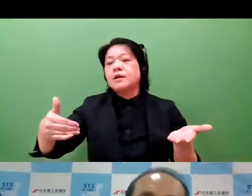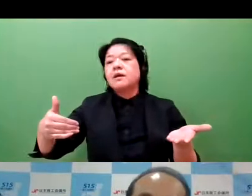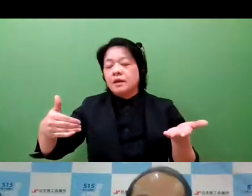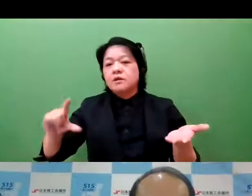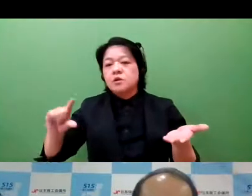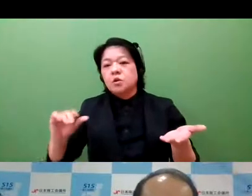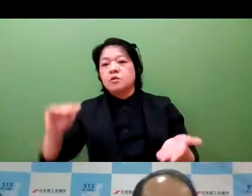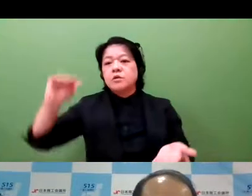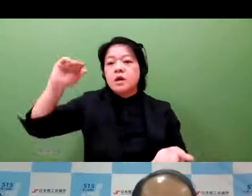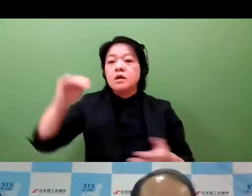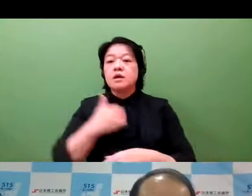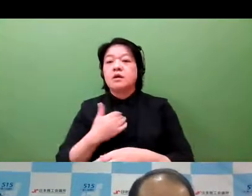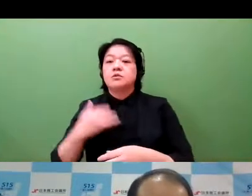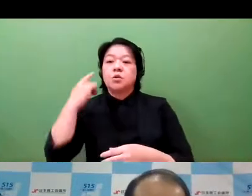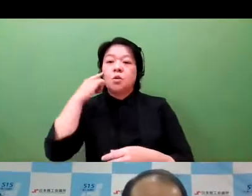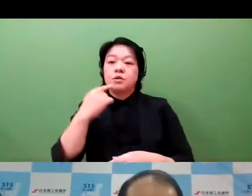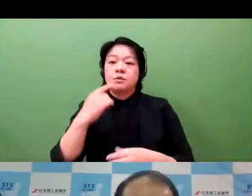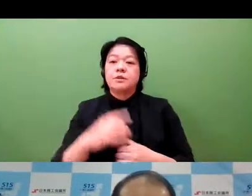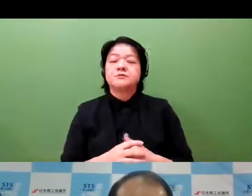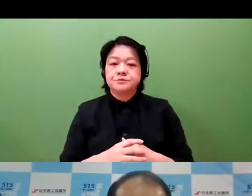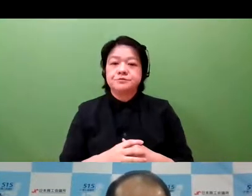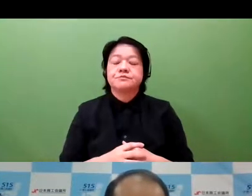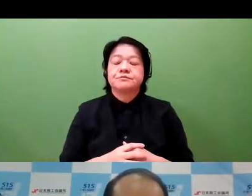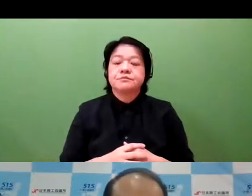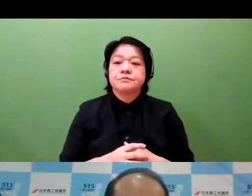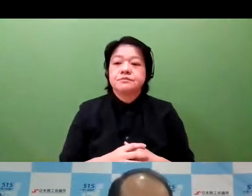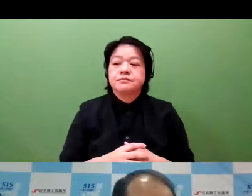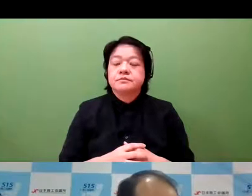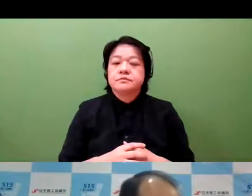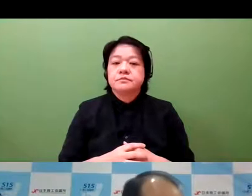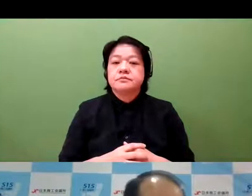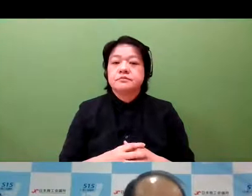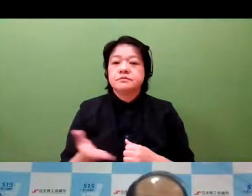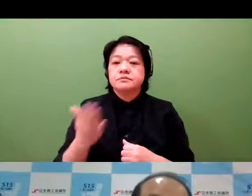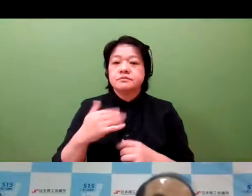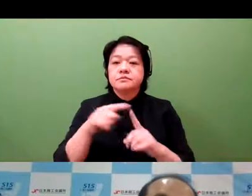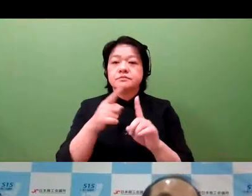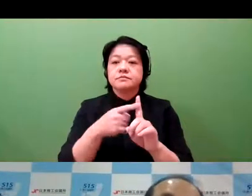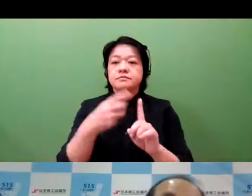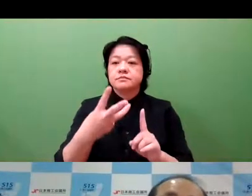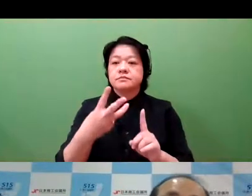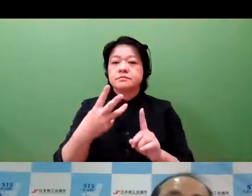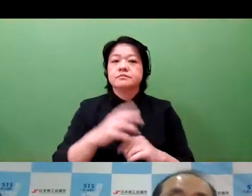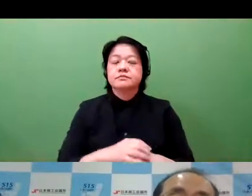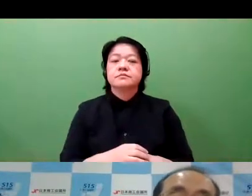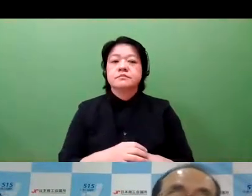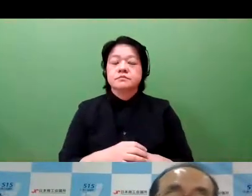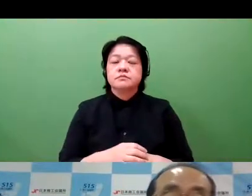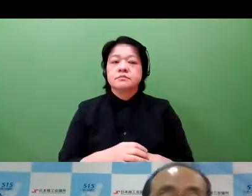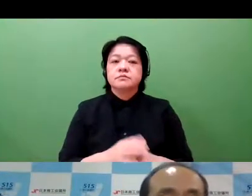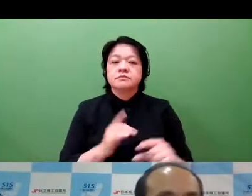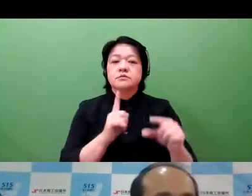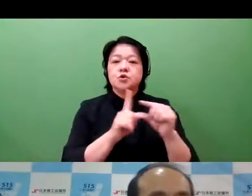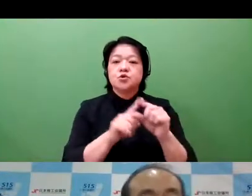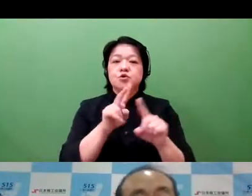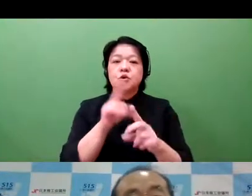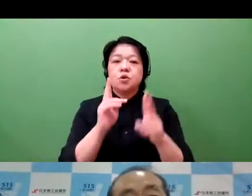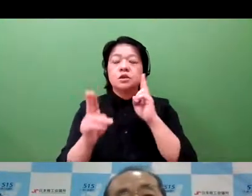And therefore, we believe that there's ample room for SMES to increase their application. Look at the next page.